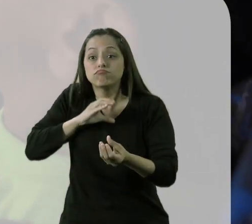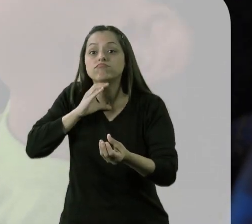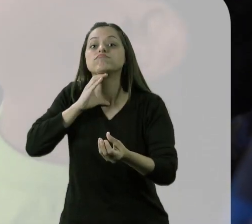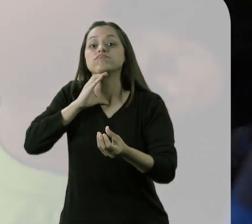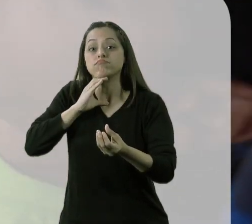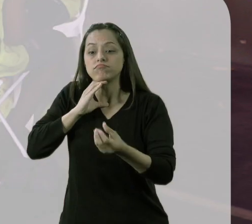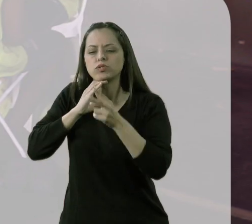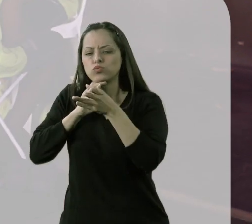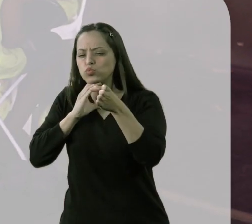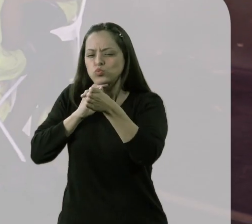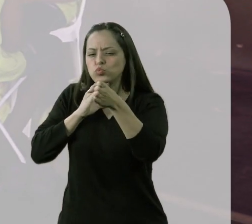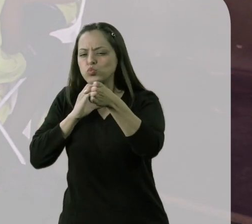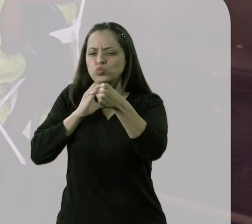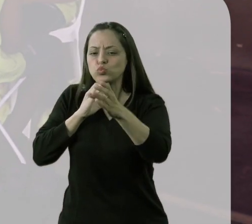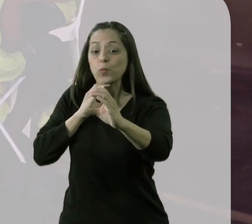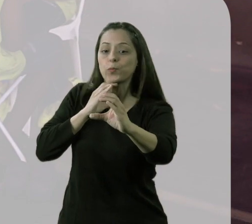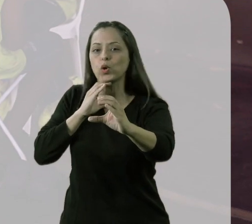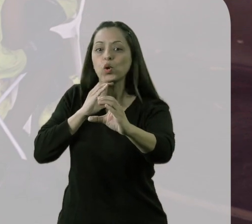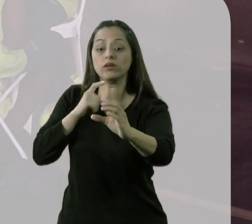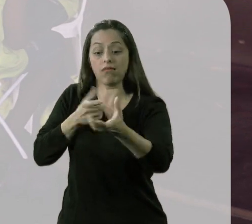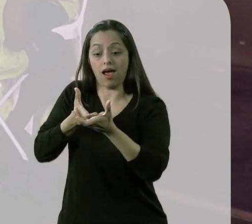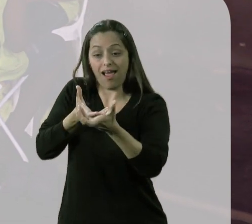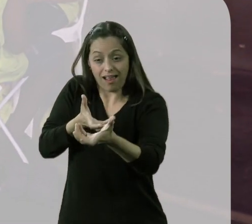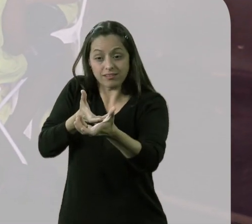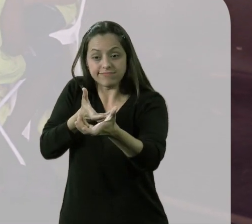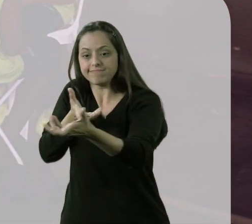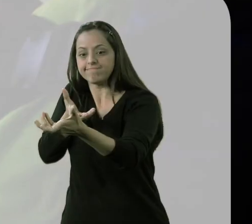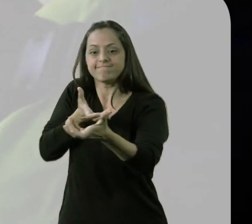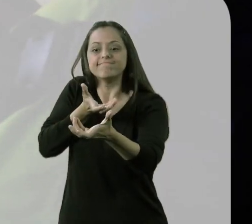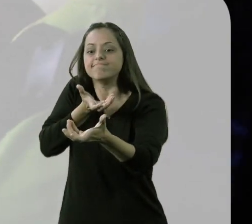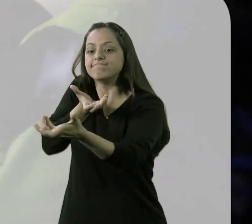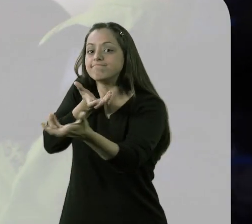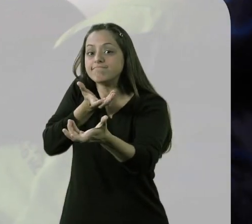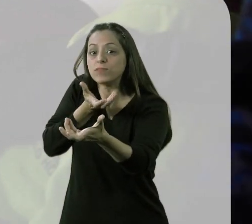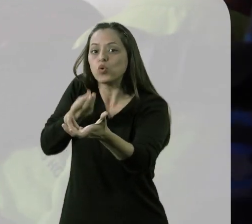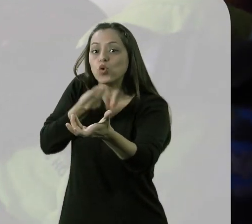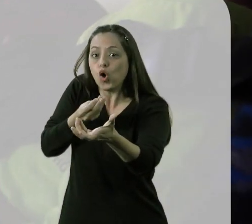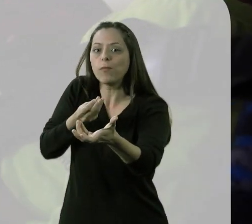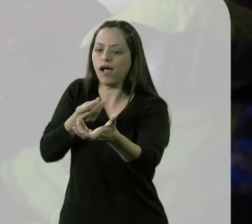He tries to observe the jack ball and drive it to the best position of the gutter. Then, the trough is talking to him,